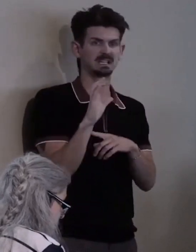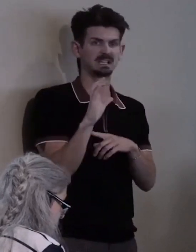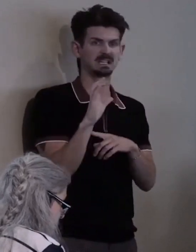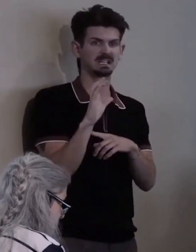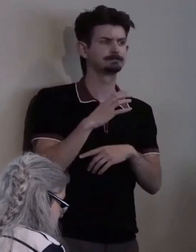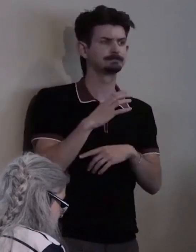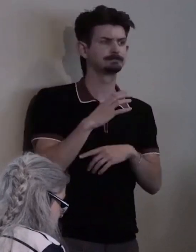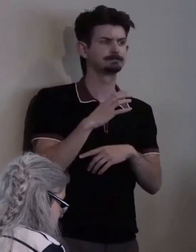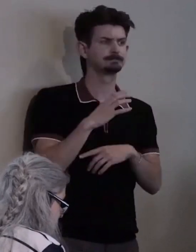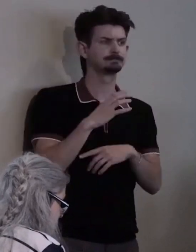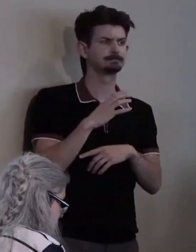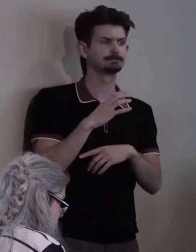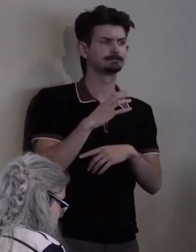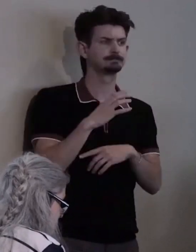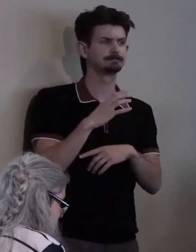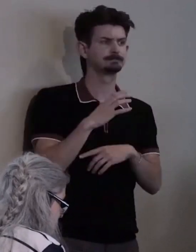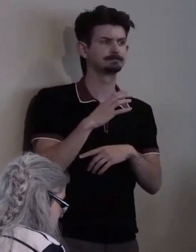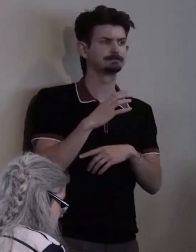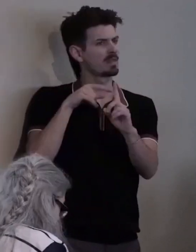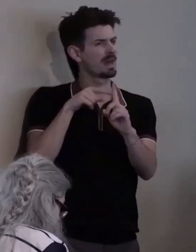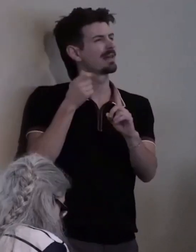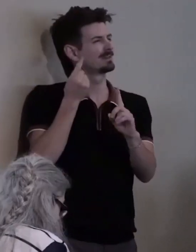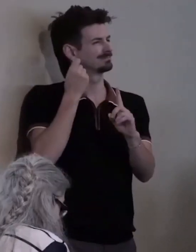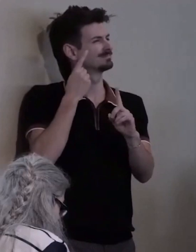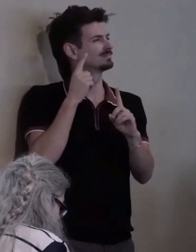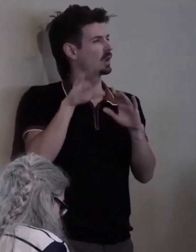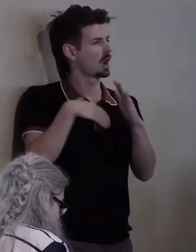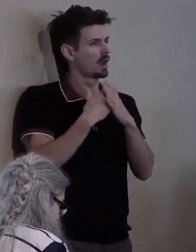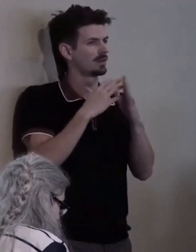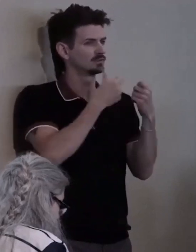that had to be made to get it to pass.